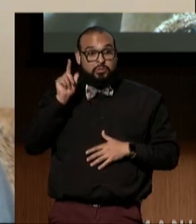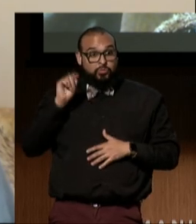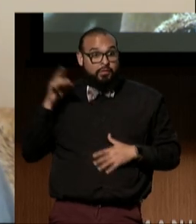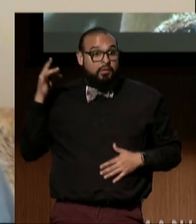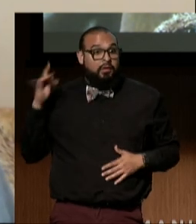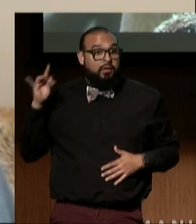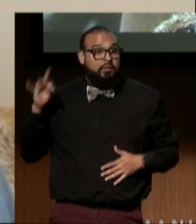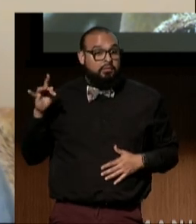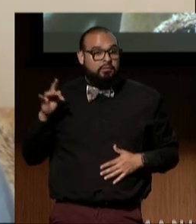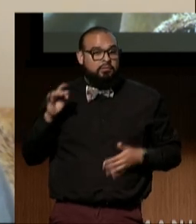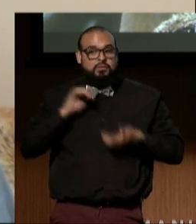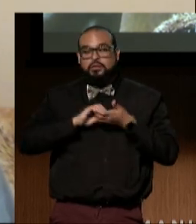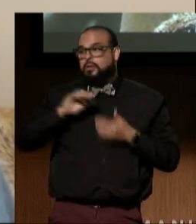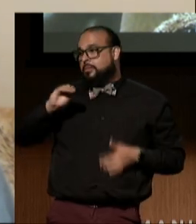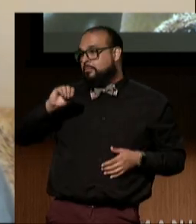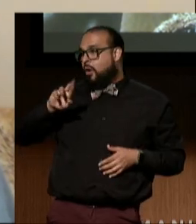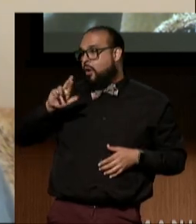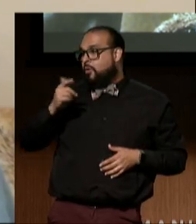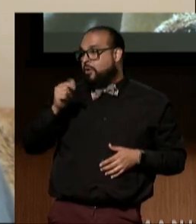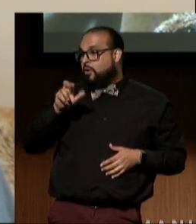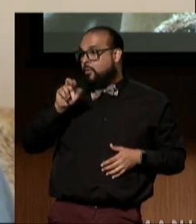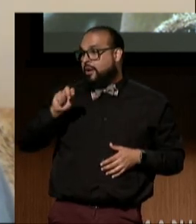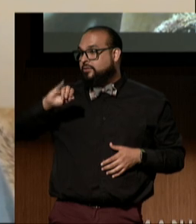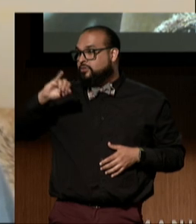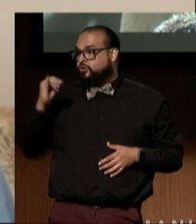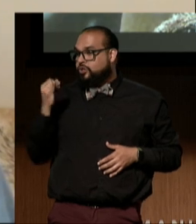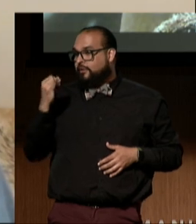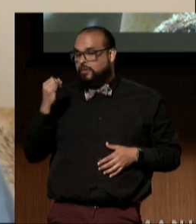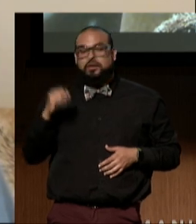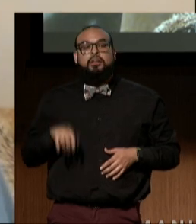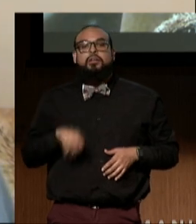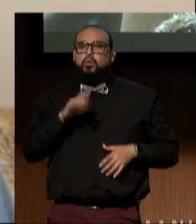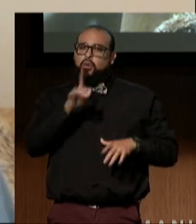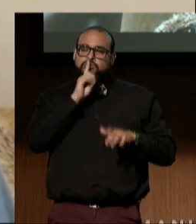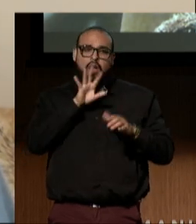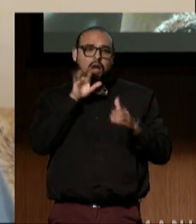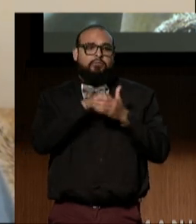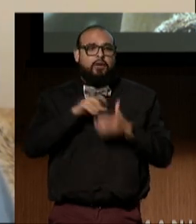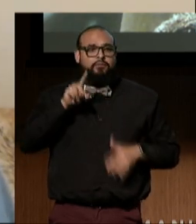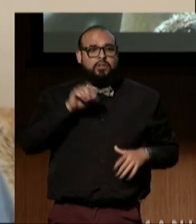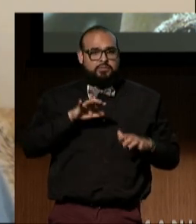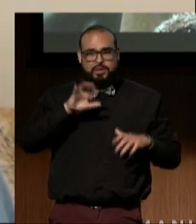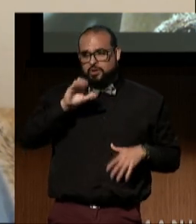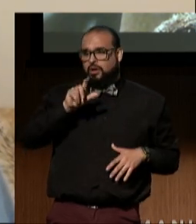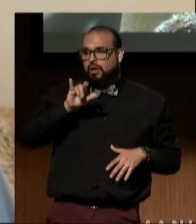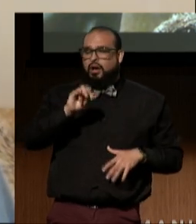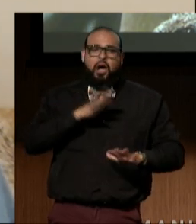with Margaux Joffe, who really got the ball rolling on the disability collection, I've had so much fun.